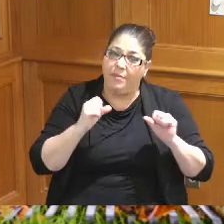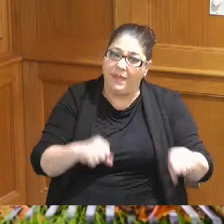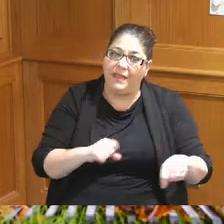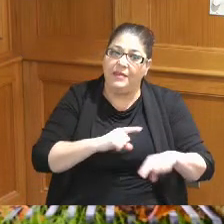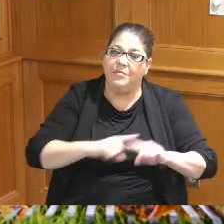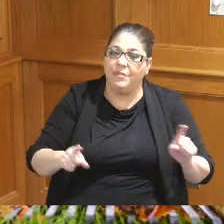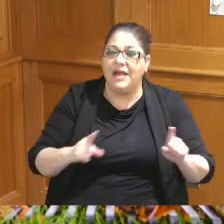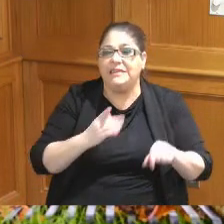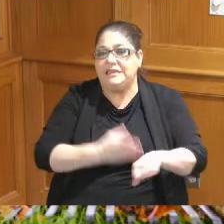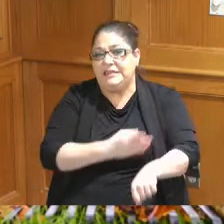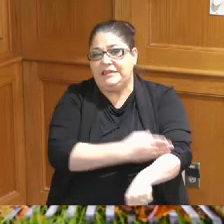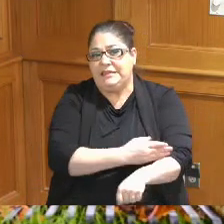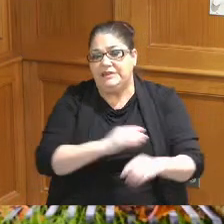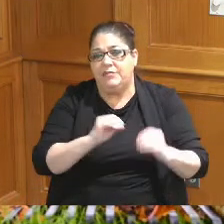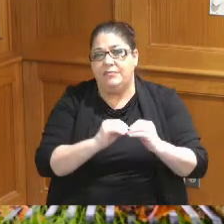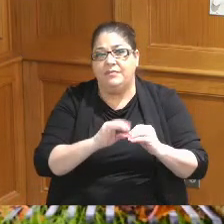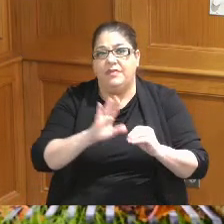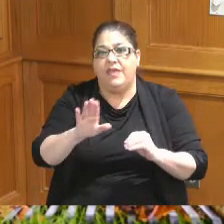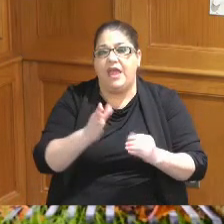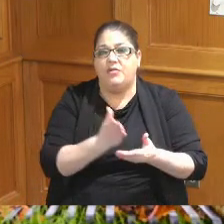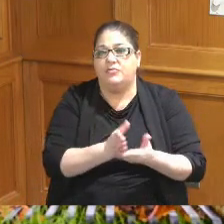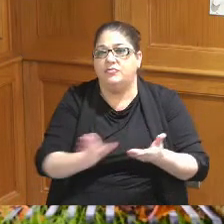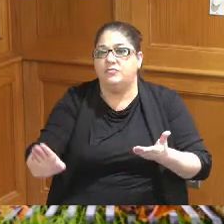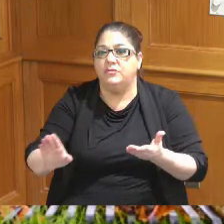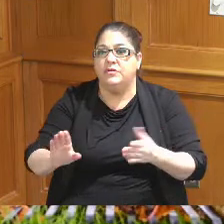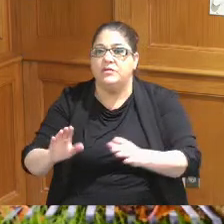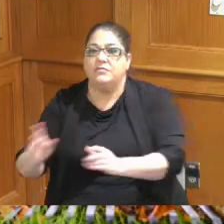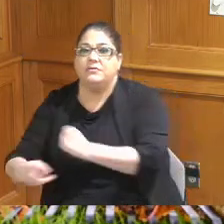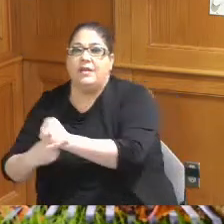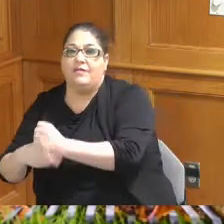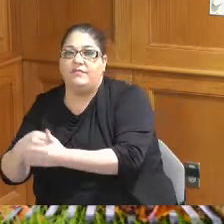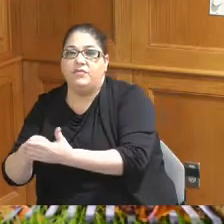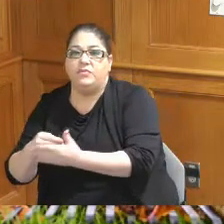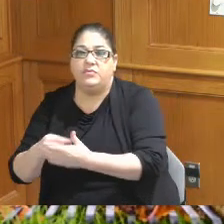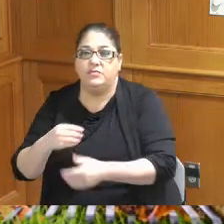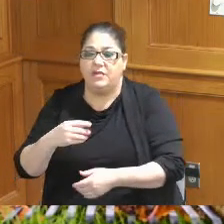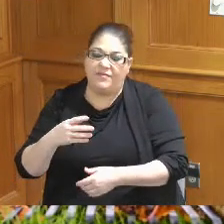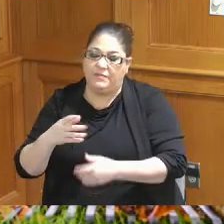improve their diversion rate we go out and work with them intensively usually for at least two